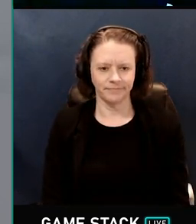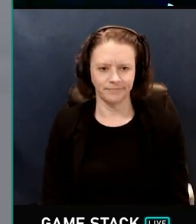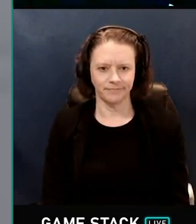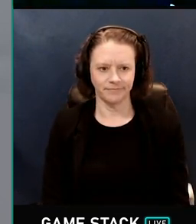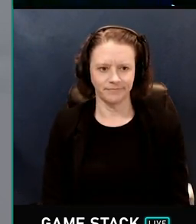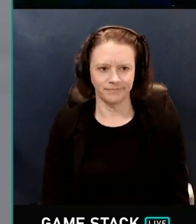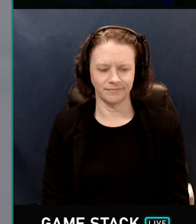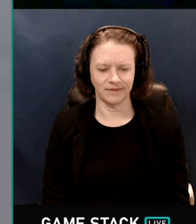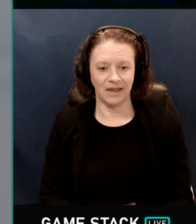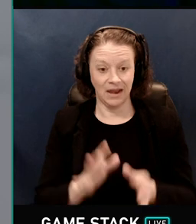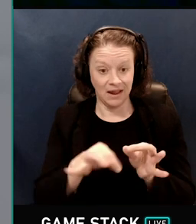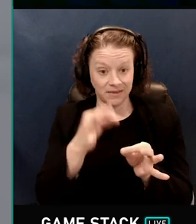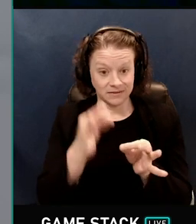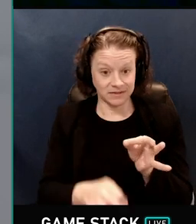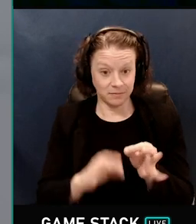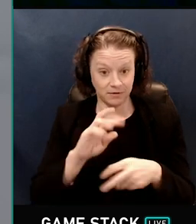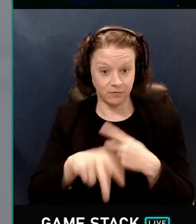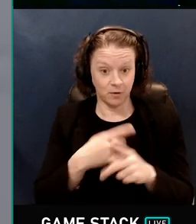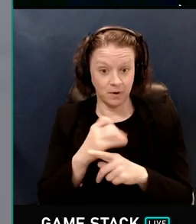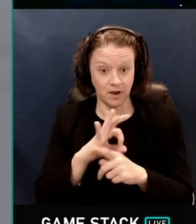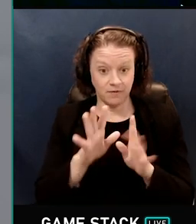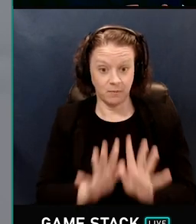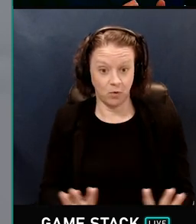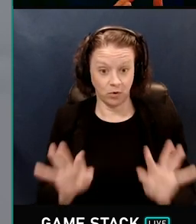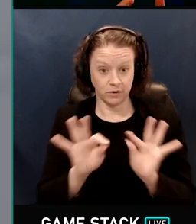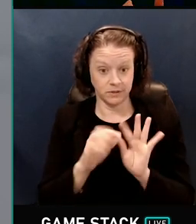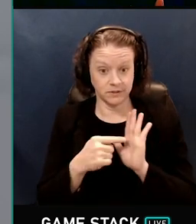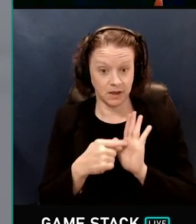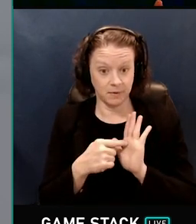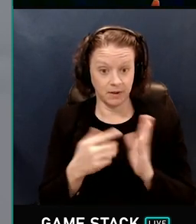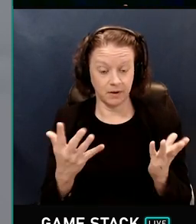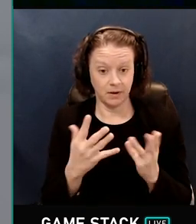Now, probably the simplest form of importance sampling,